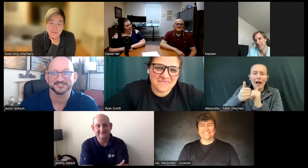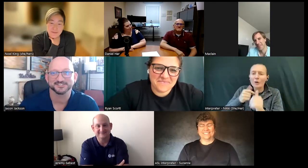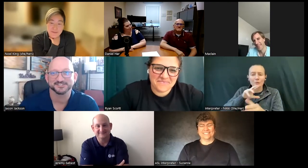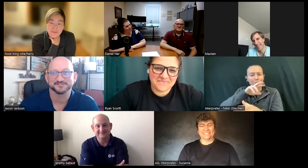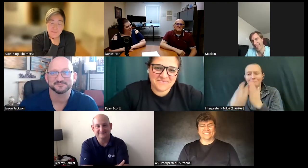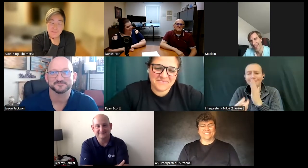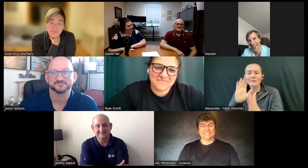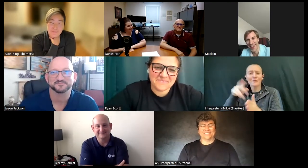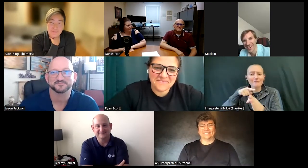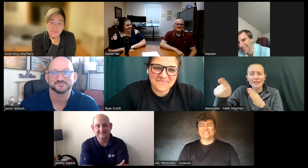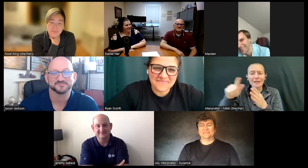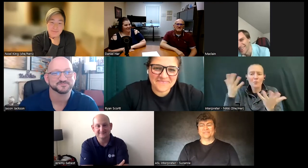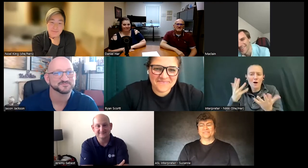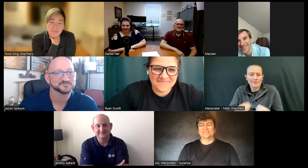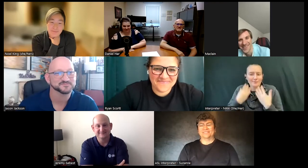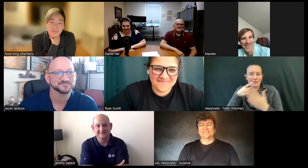into your field